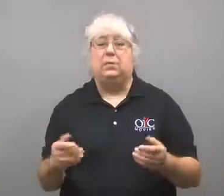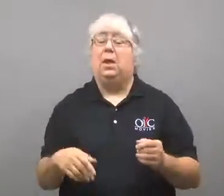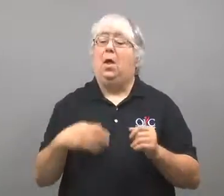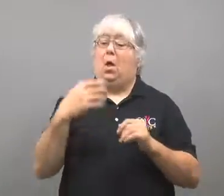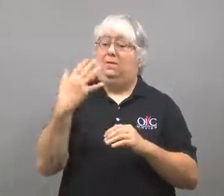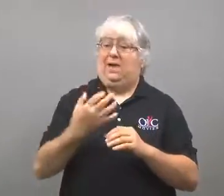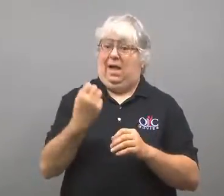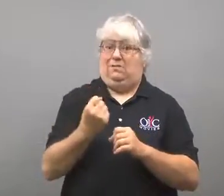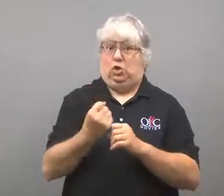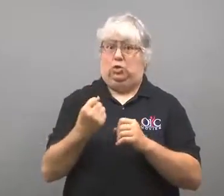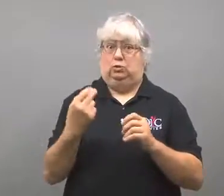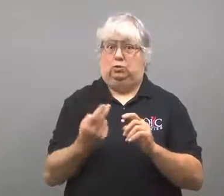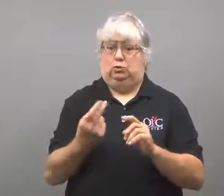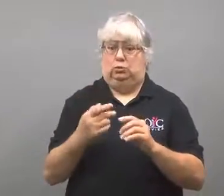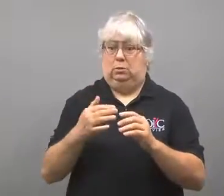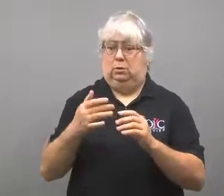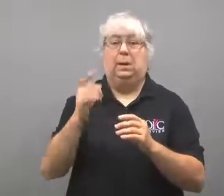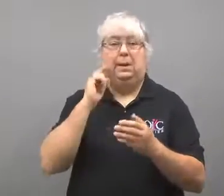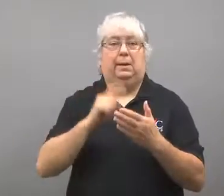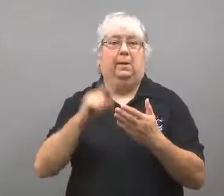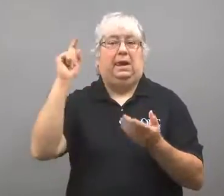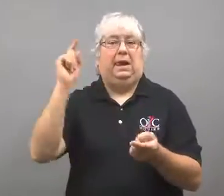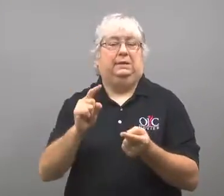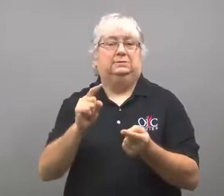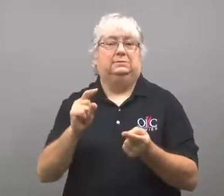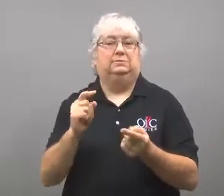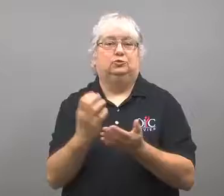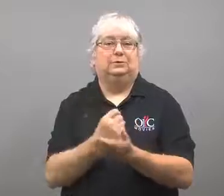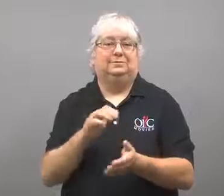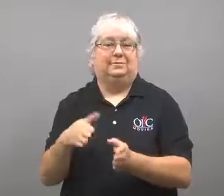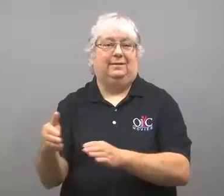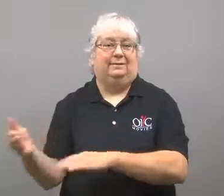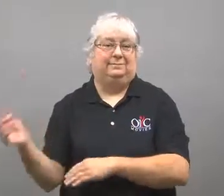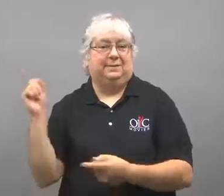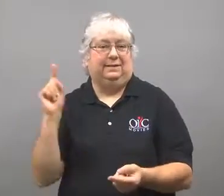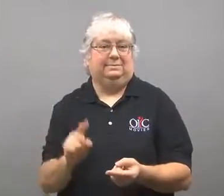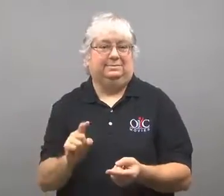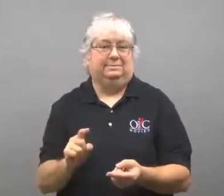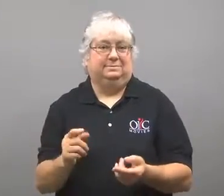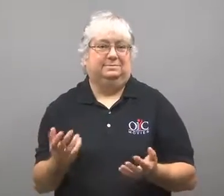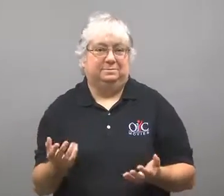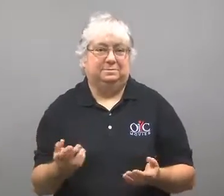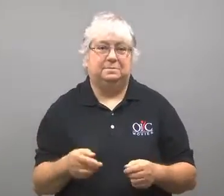After five years of use, the death rate is also reduced.